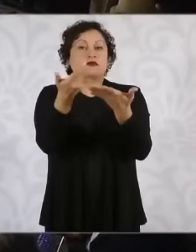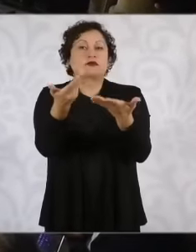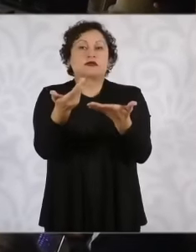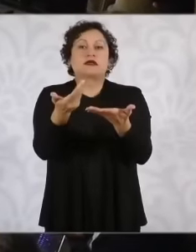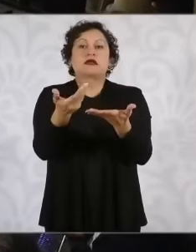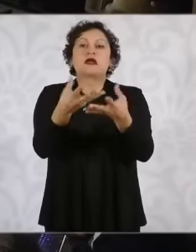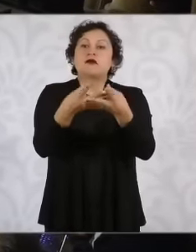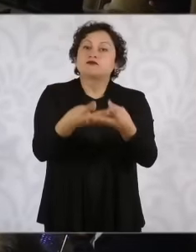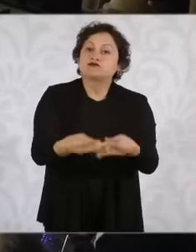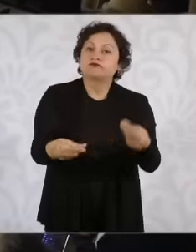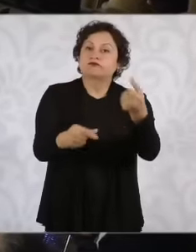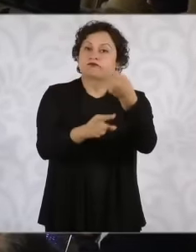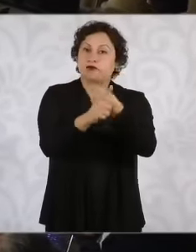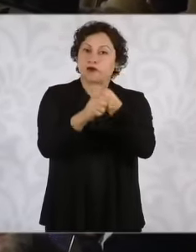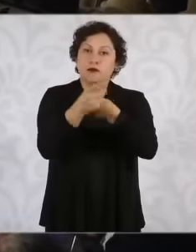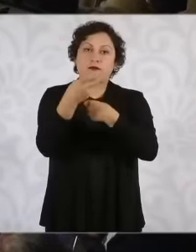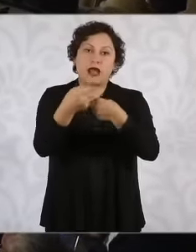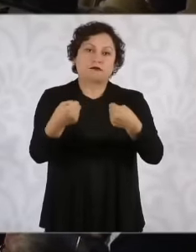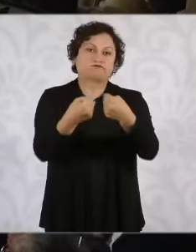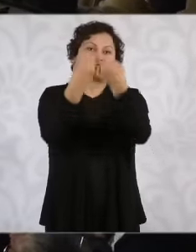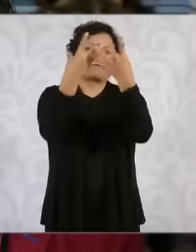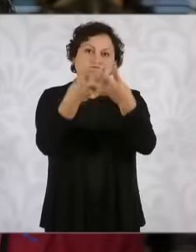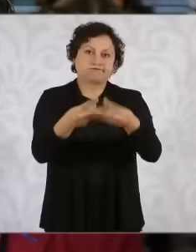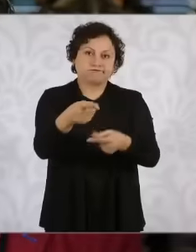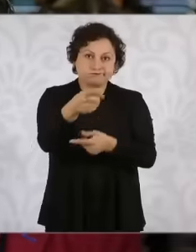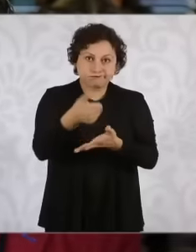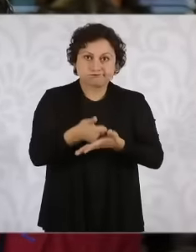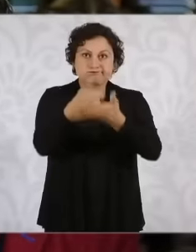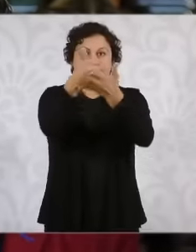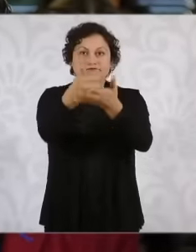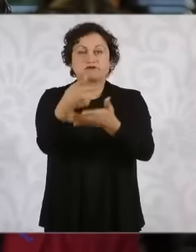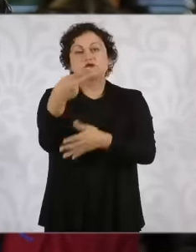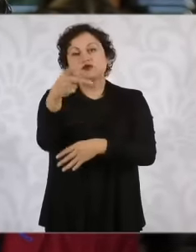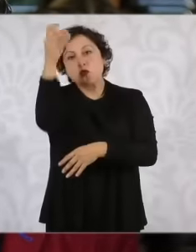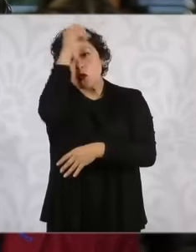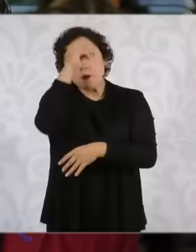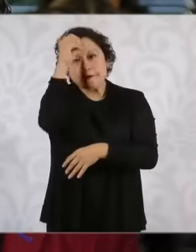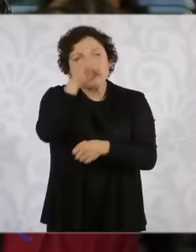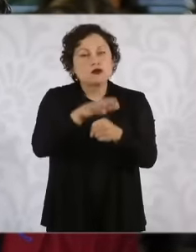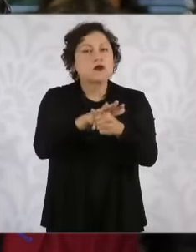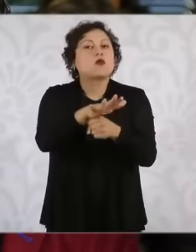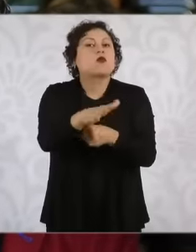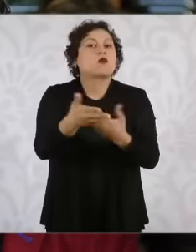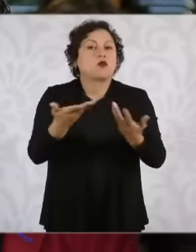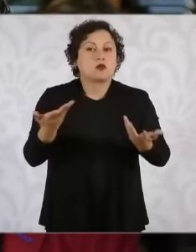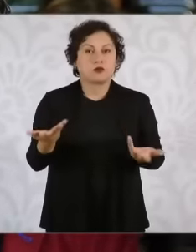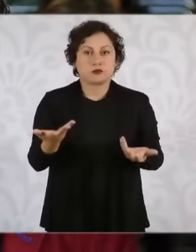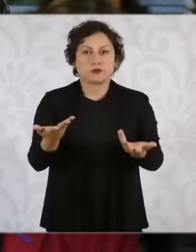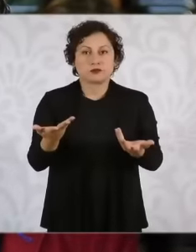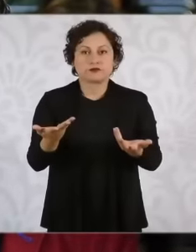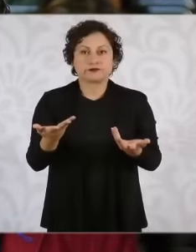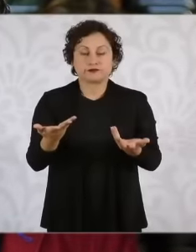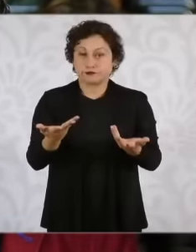this conflict. What do you think? What is your opinion? Well, there will be some support from